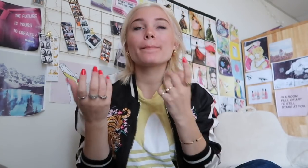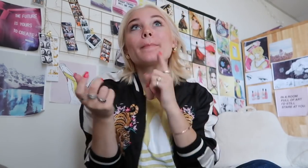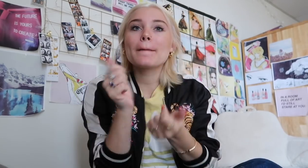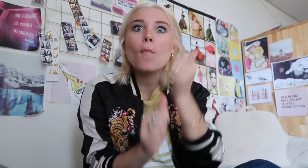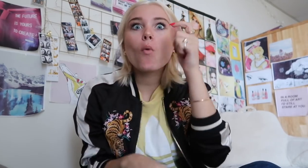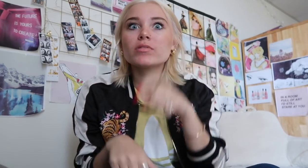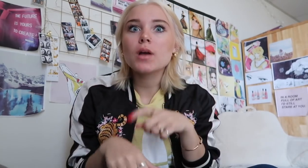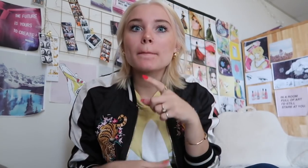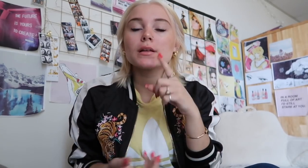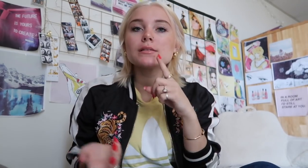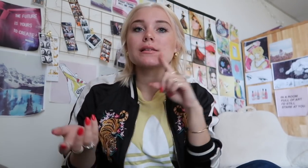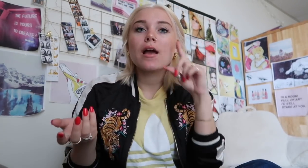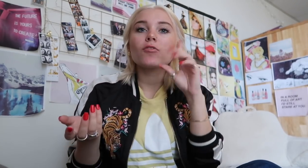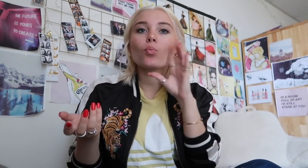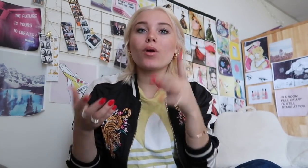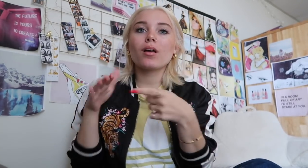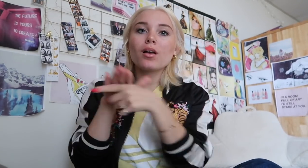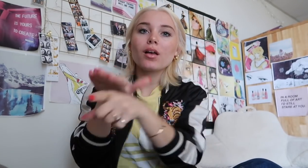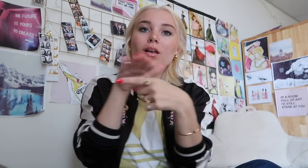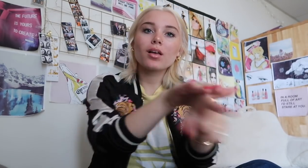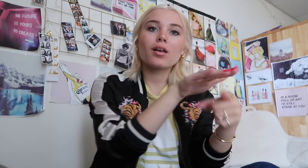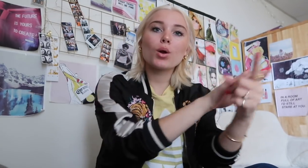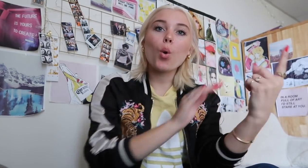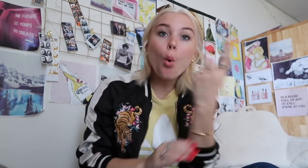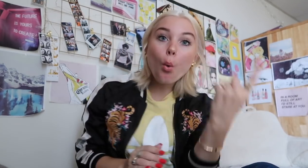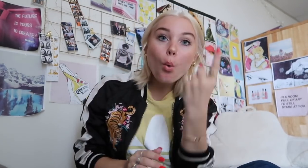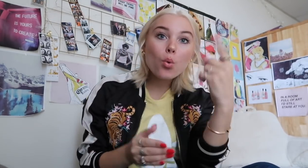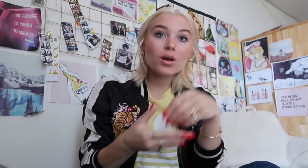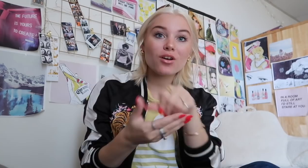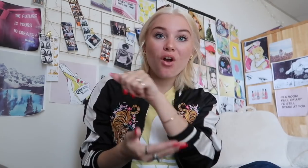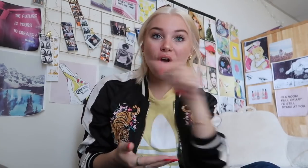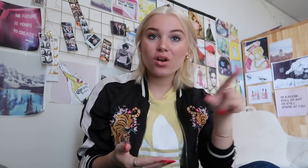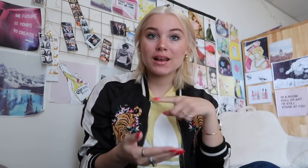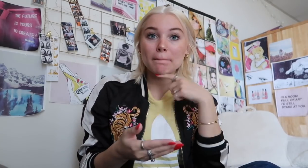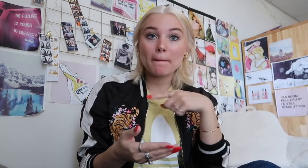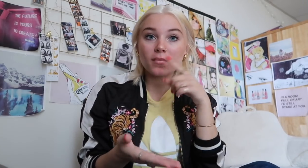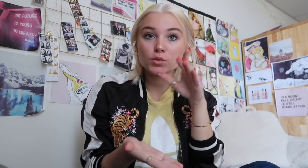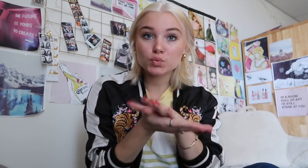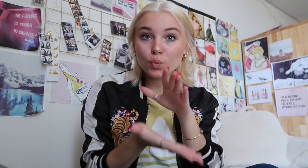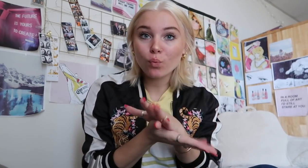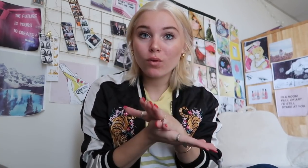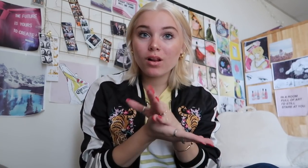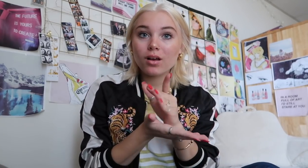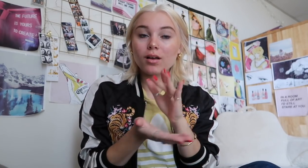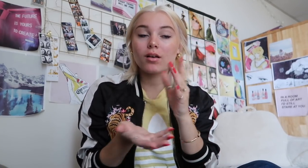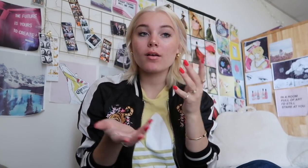most of time, deaf students goes all alone in the public schools